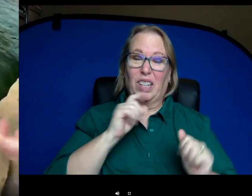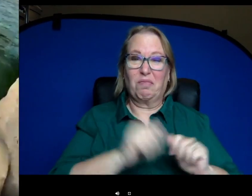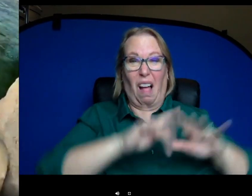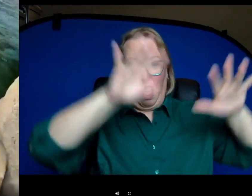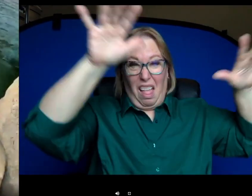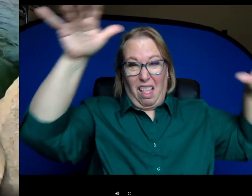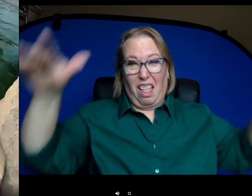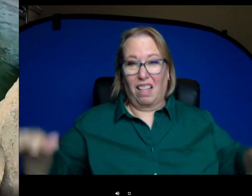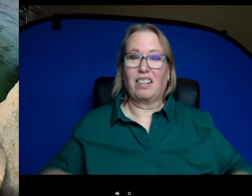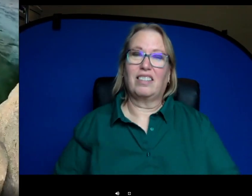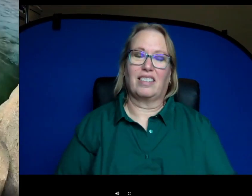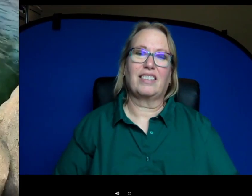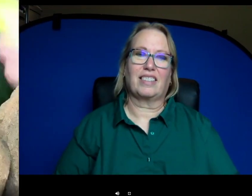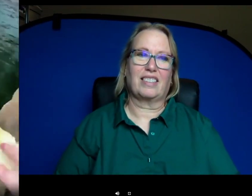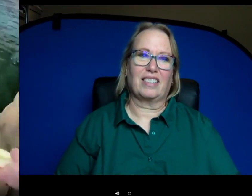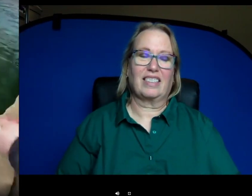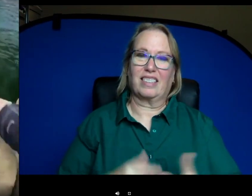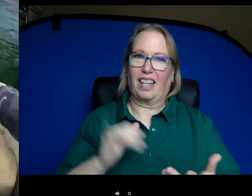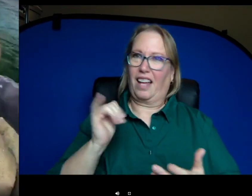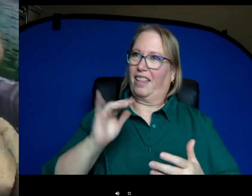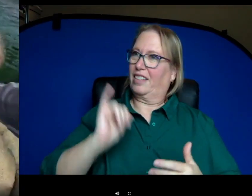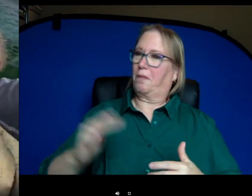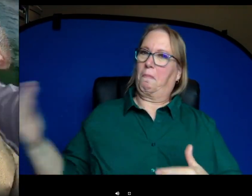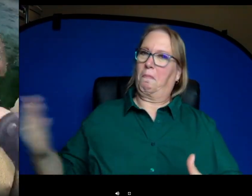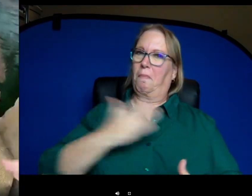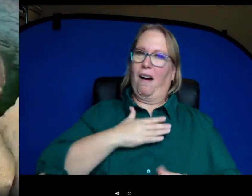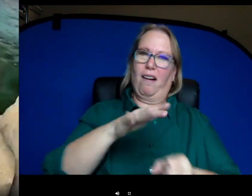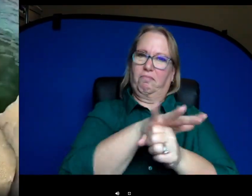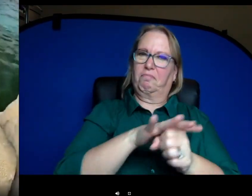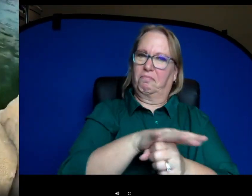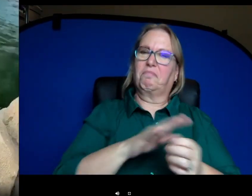So it's kind of like "hey this is my spot, don't come near it."